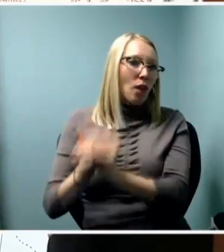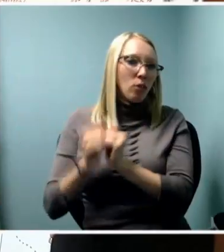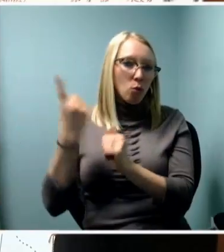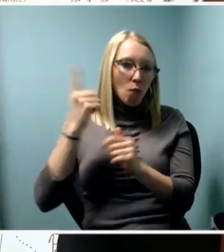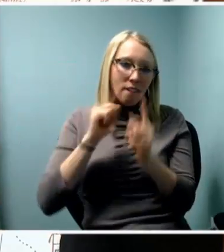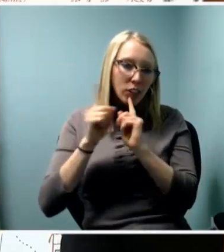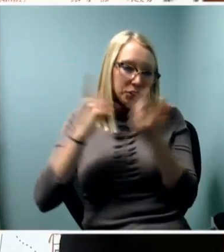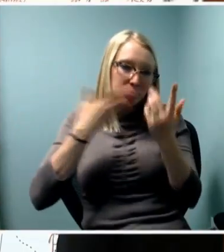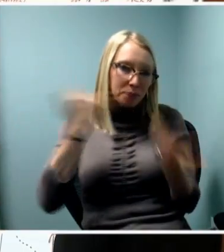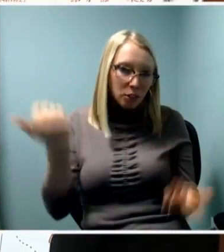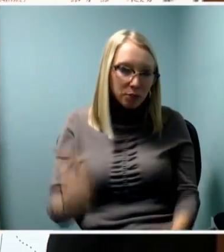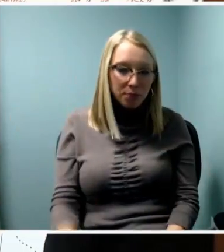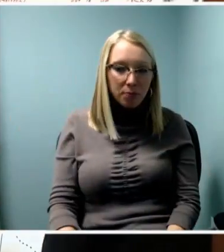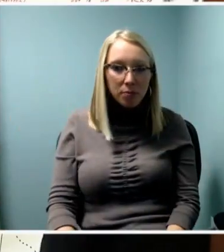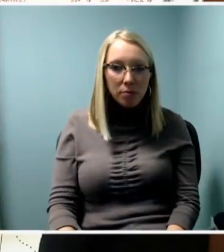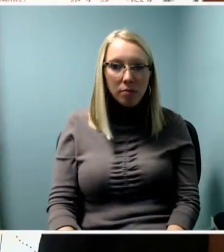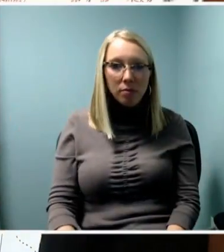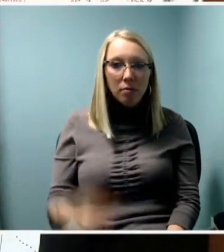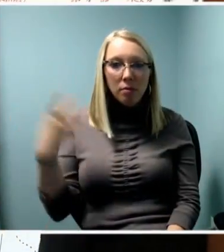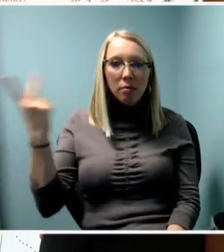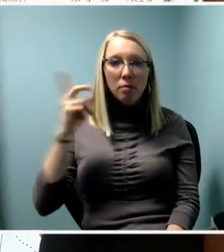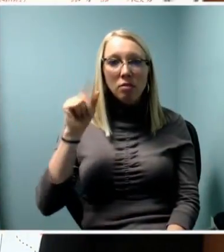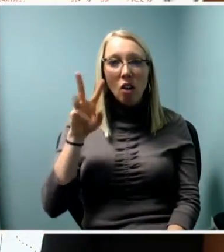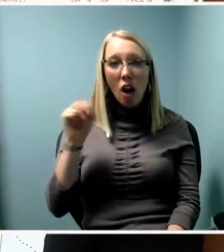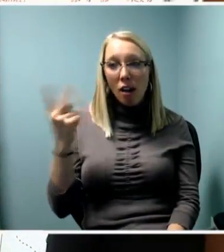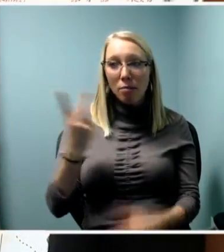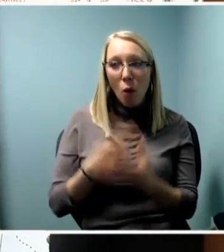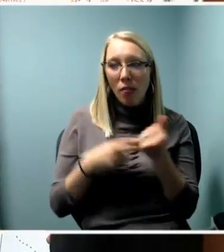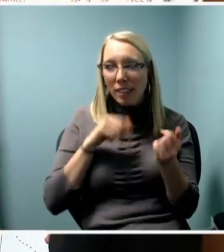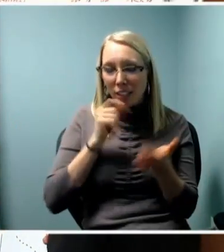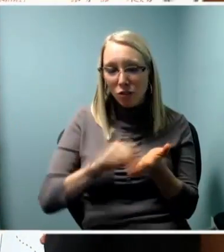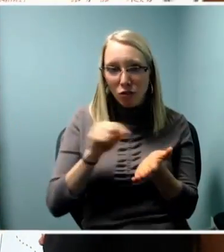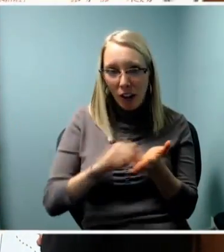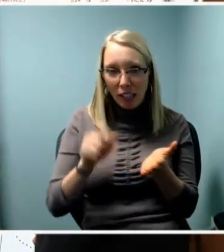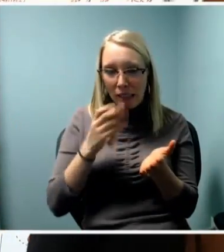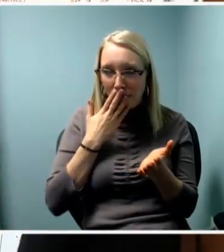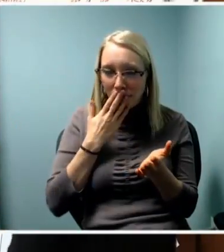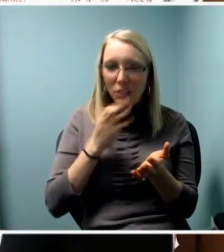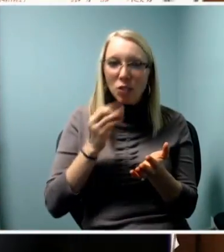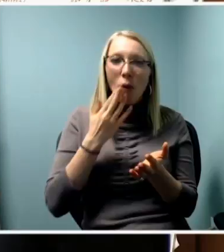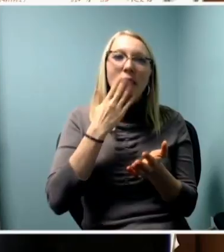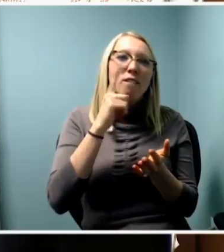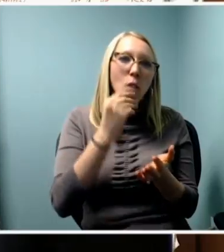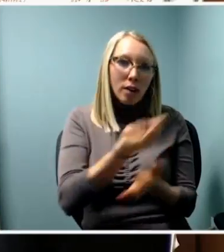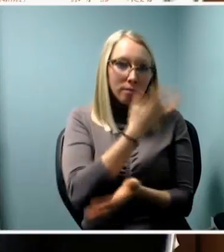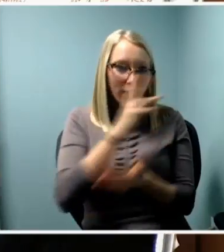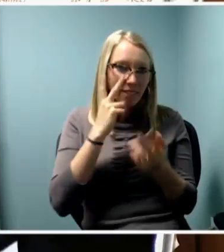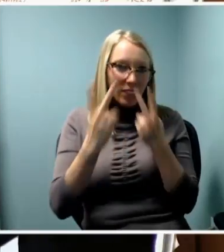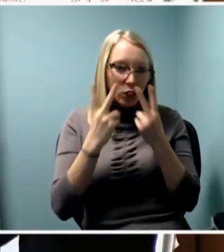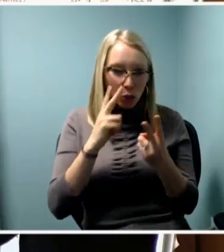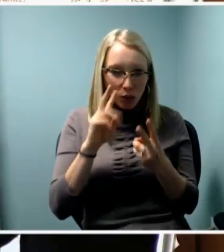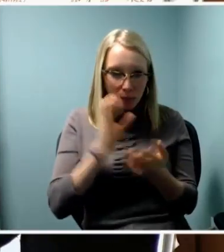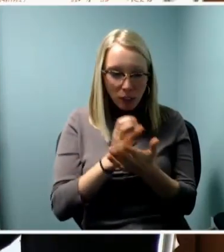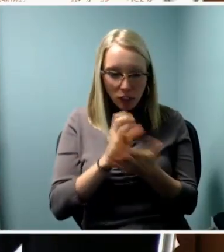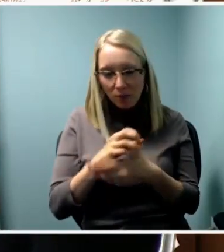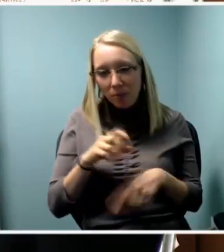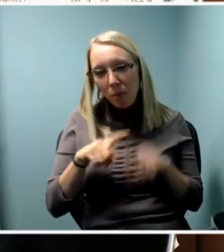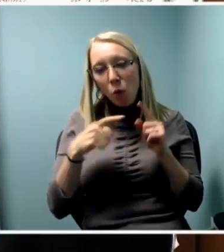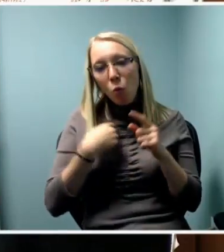And neither Dawn or I kept note, so thank you for our visual display. But we talked about leadership and activism